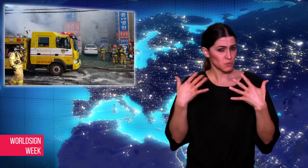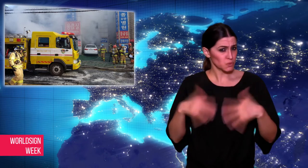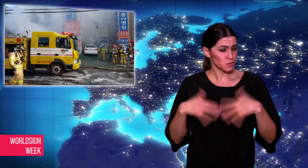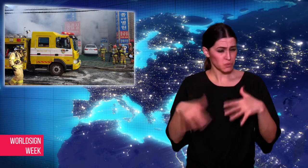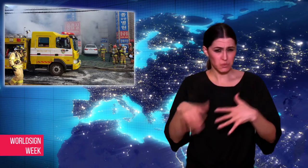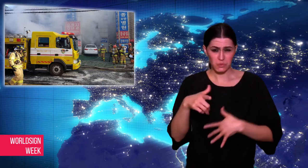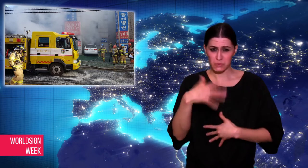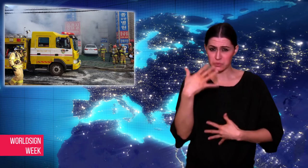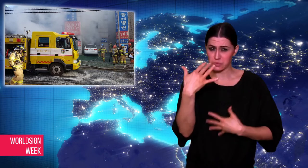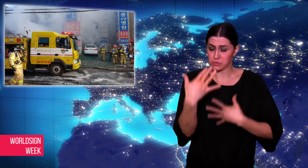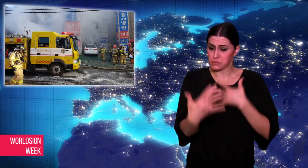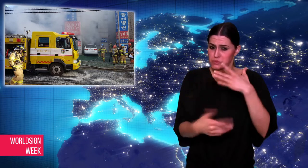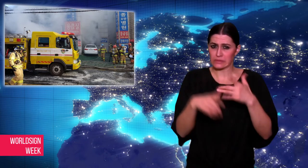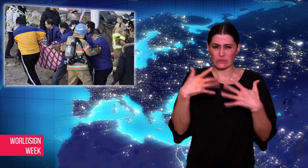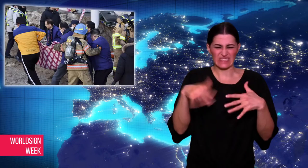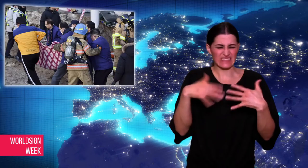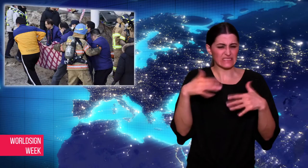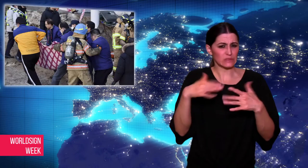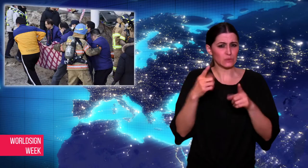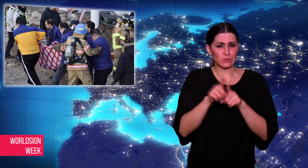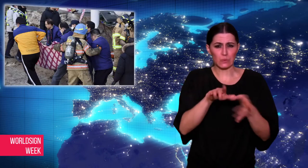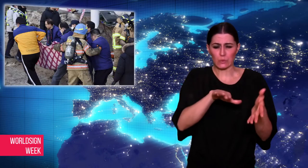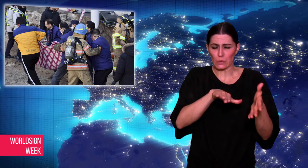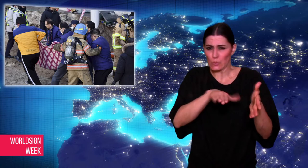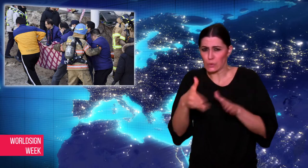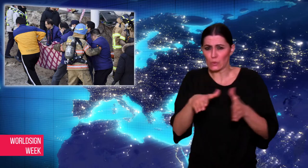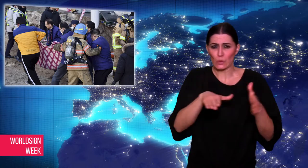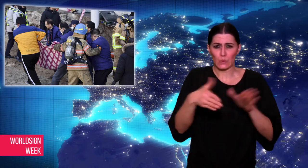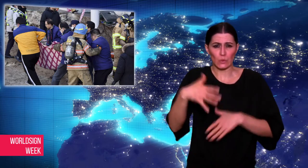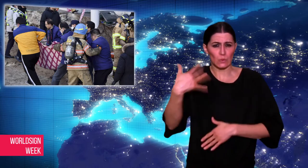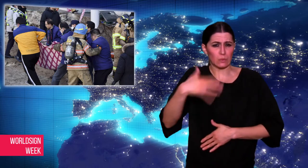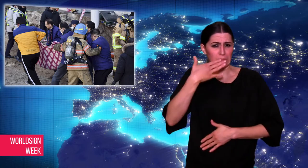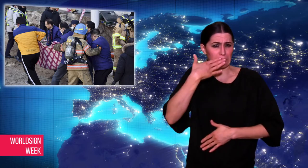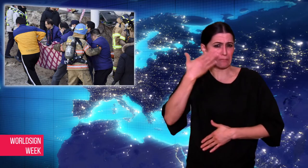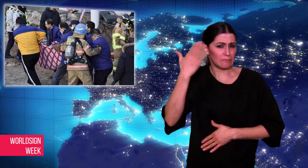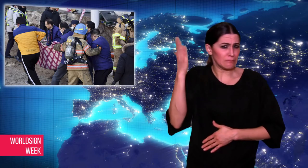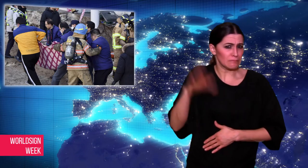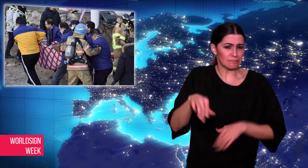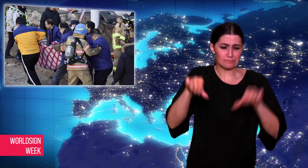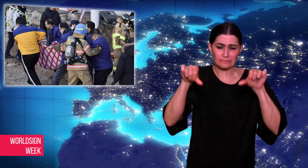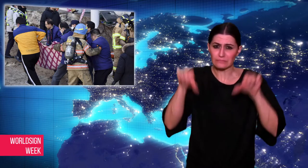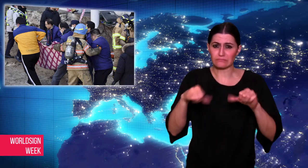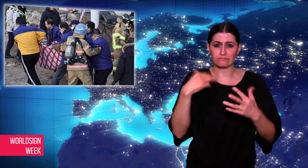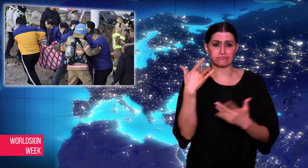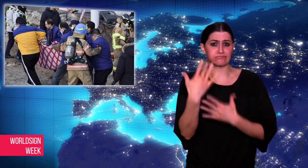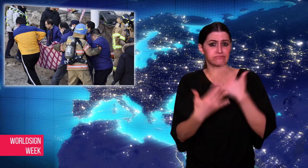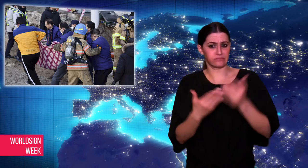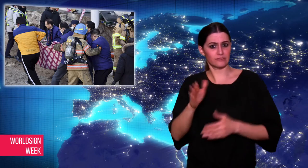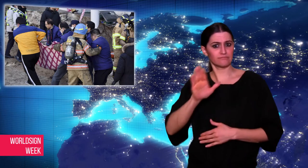officials determined a faulty